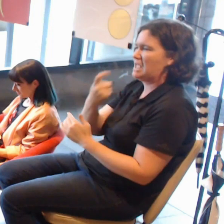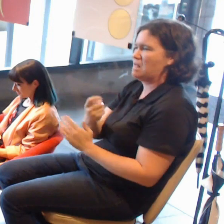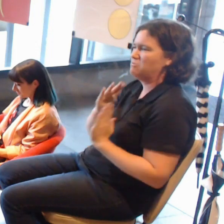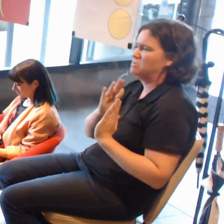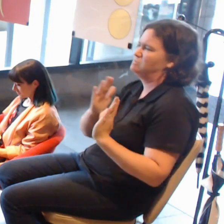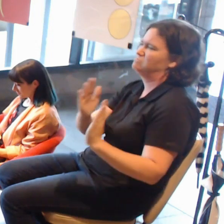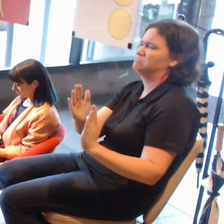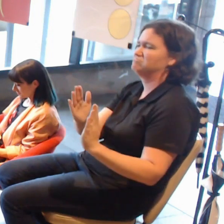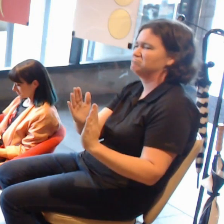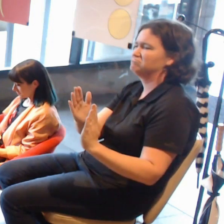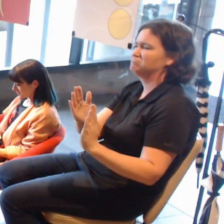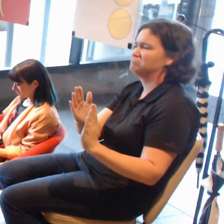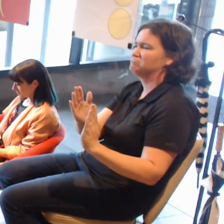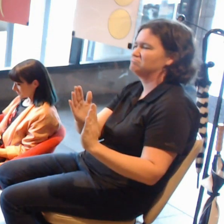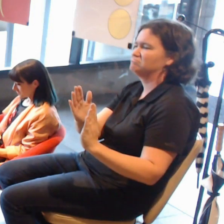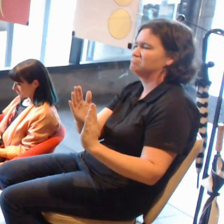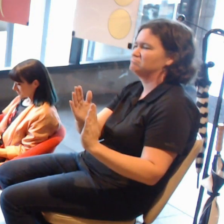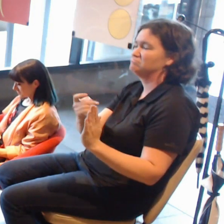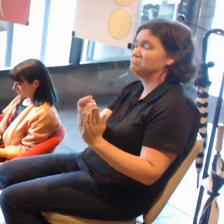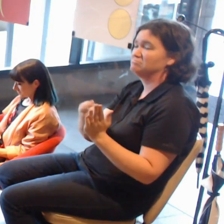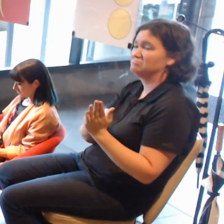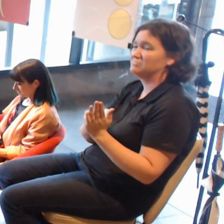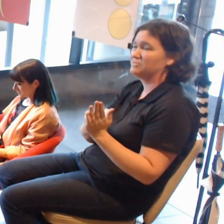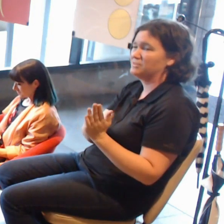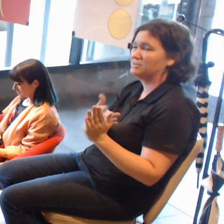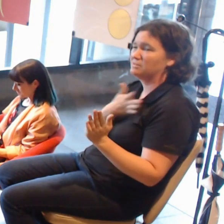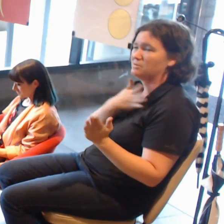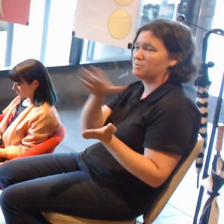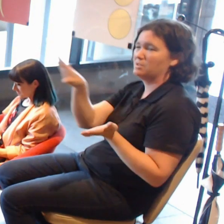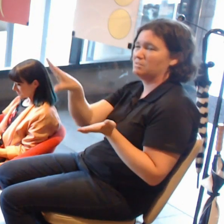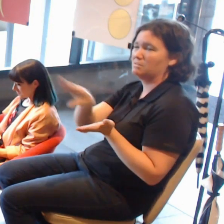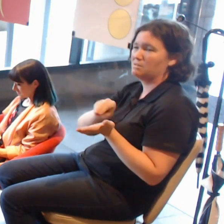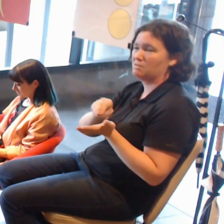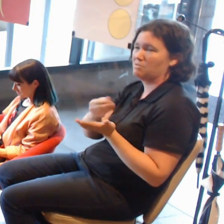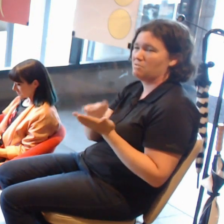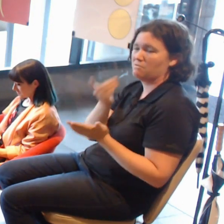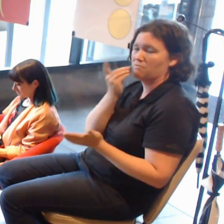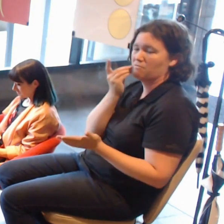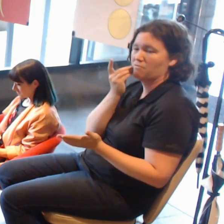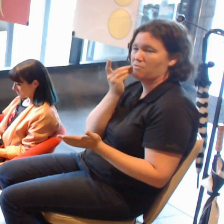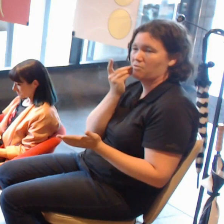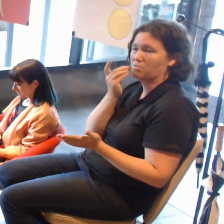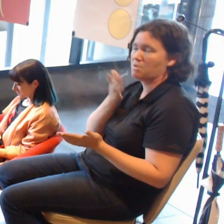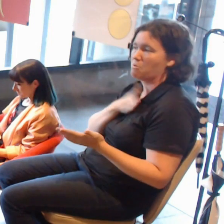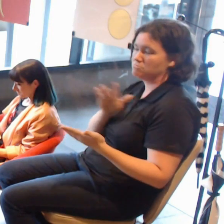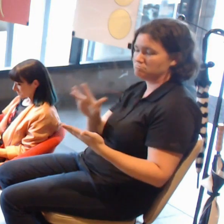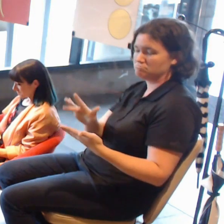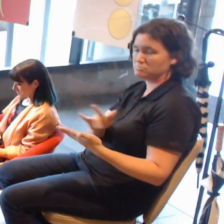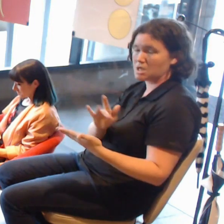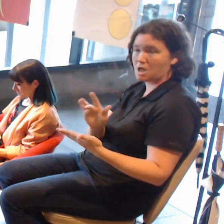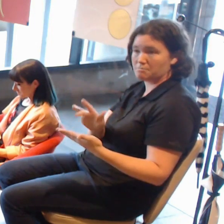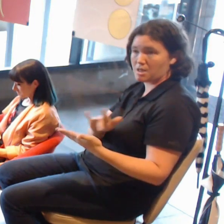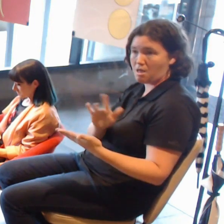prefer, rather than just downloading something onto their phone, they want to have an iPad there to borrow, they're tentative,